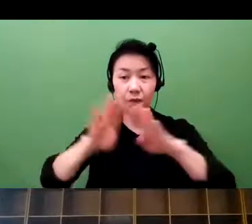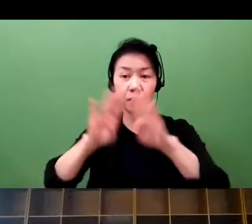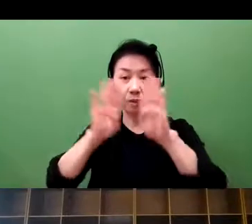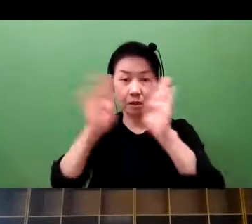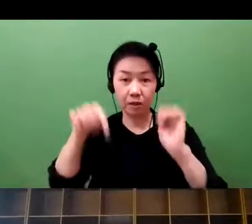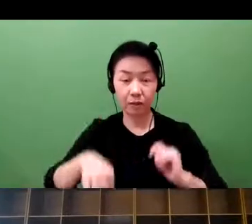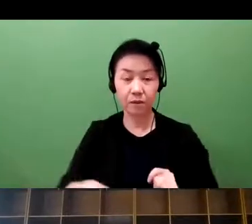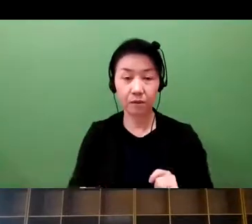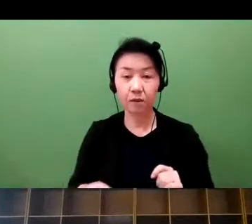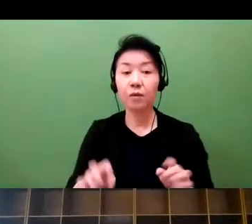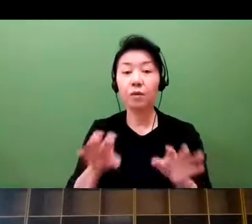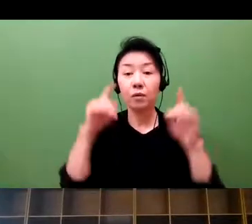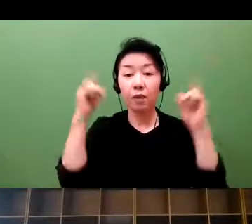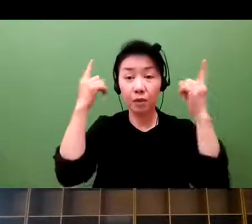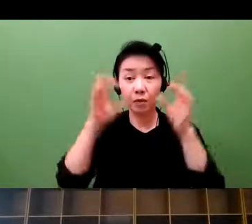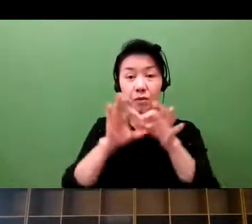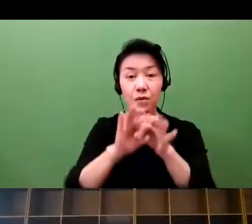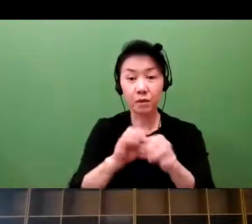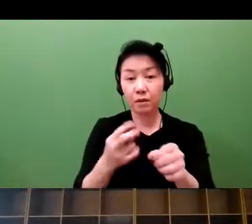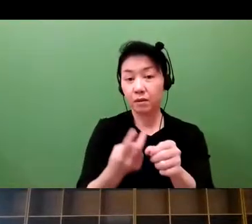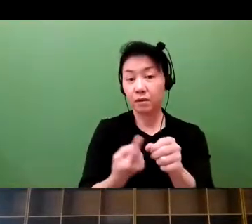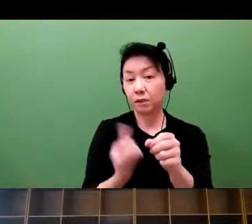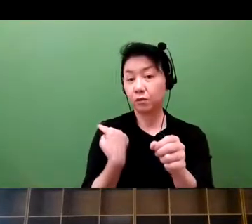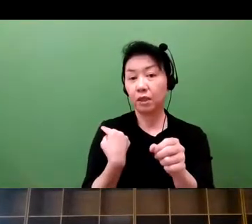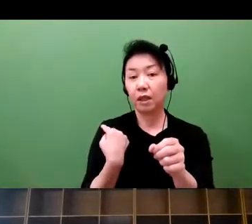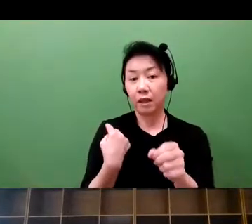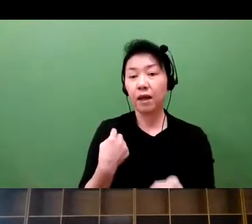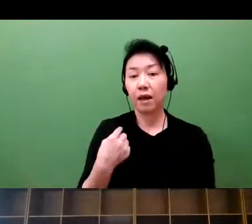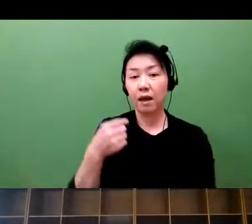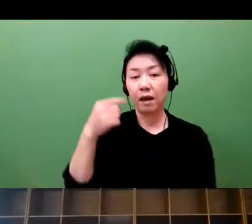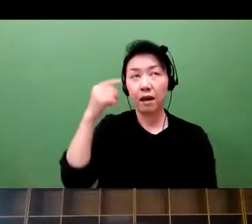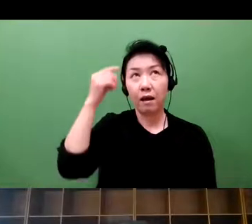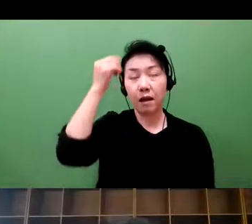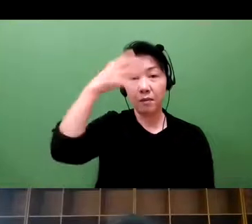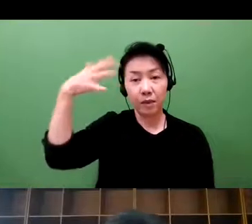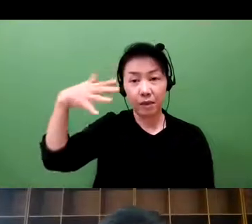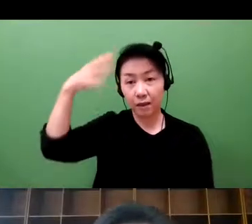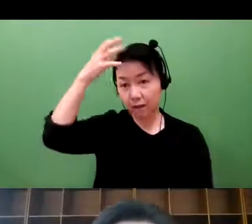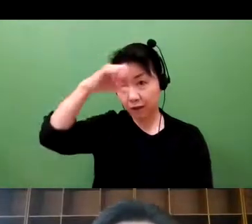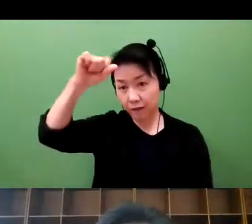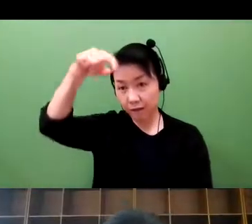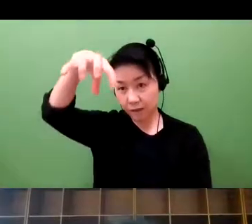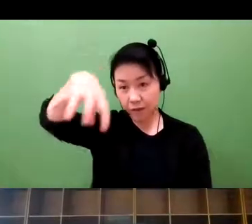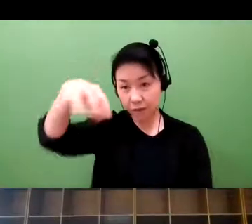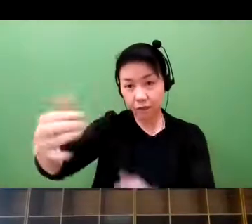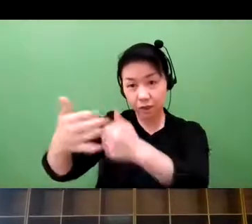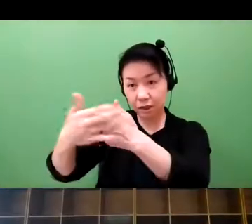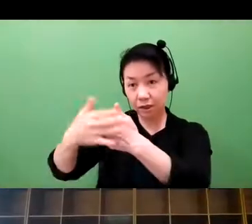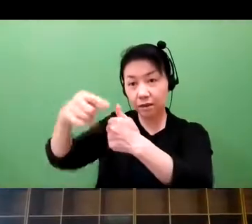On this event, Mr. Arlington from the U.S. Embassy